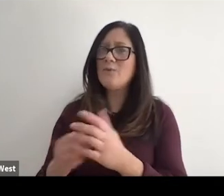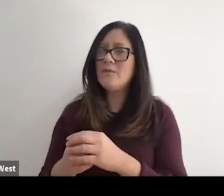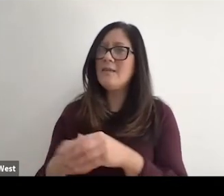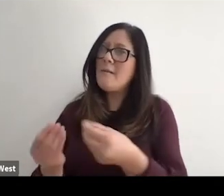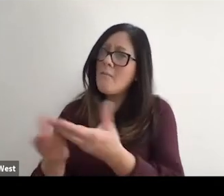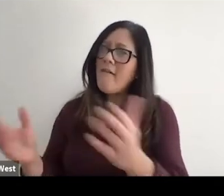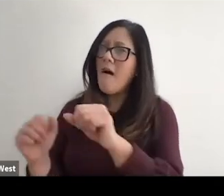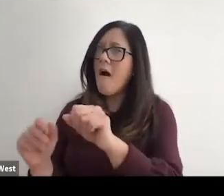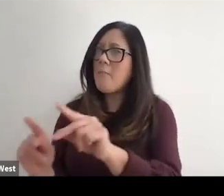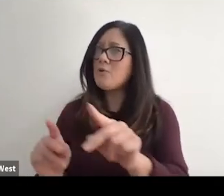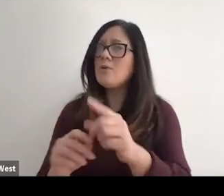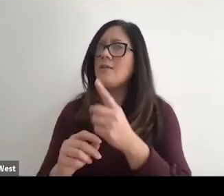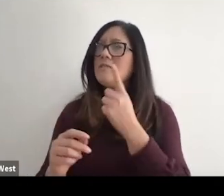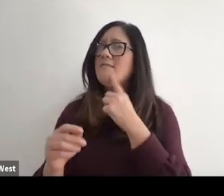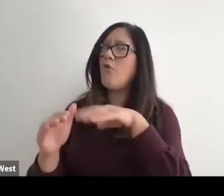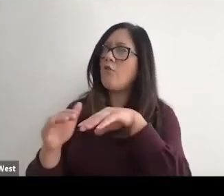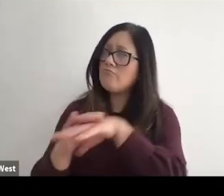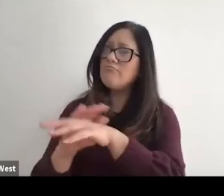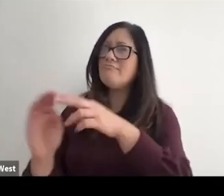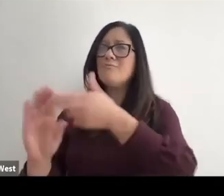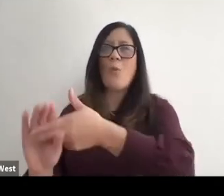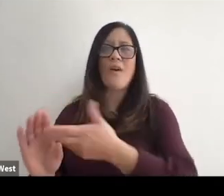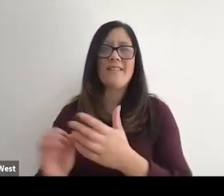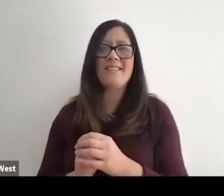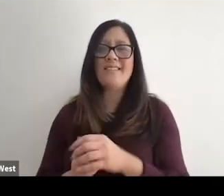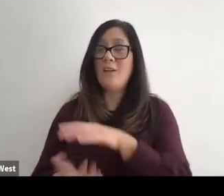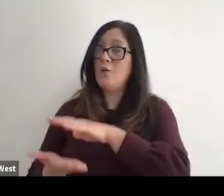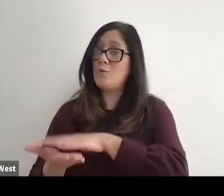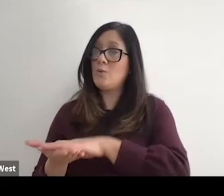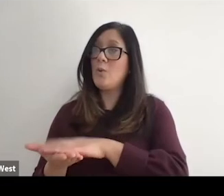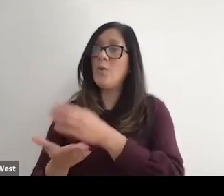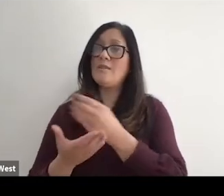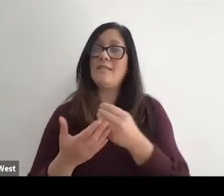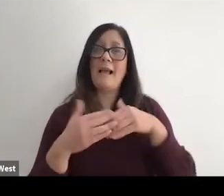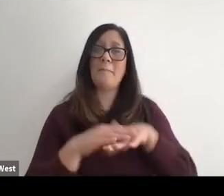for that initial entry point. And that's why I think the schools and the mainstream sport leagues